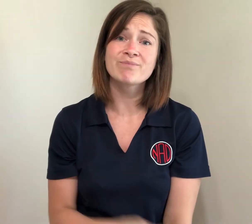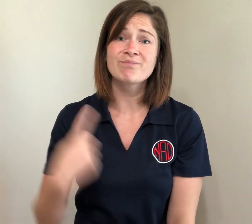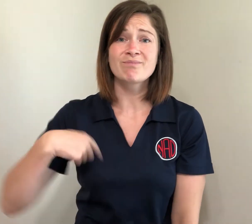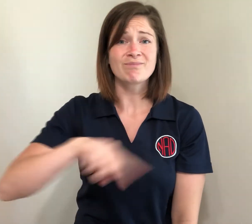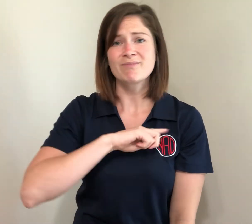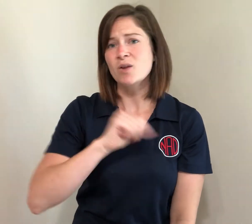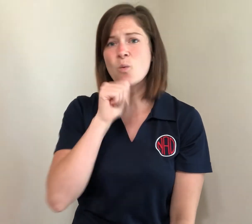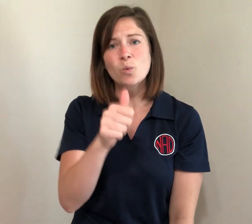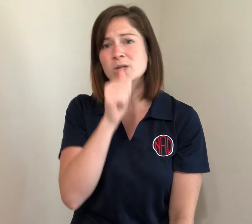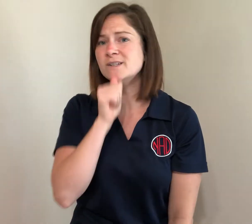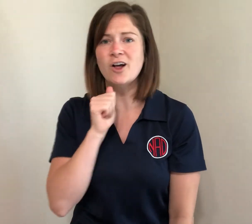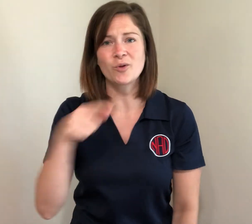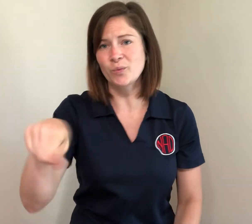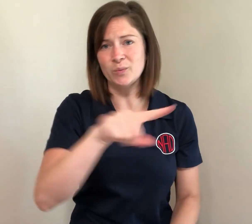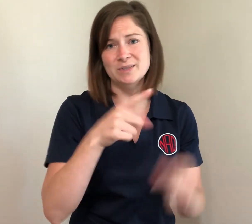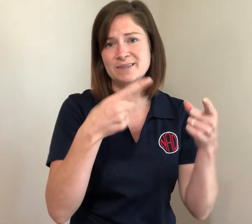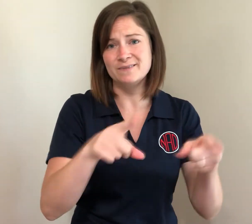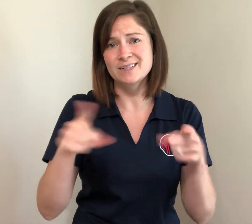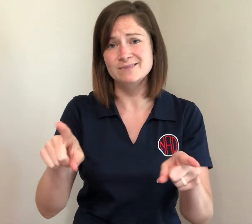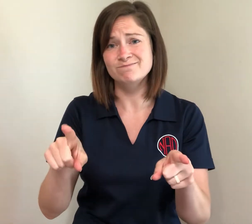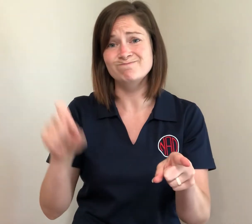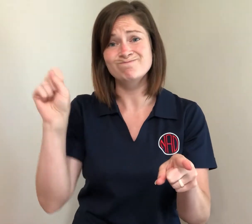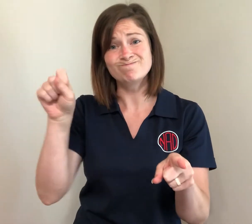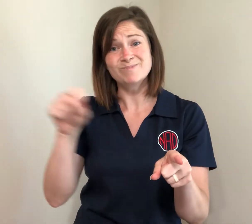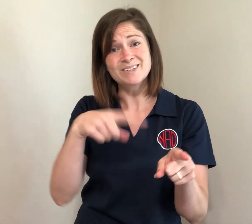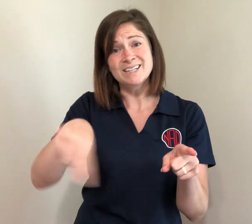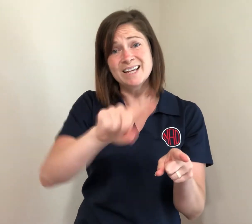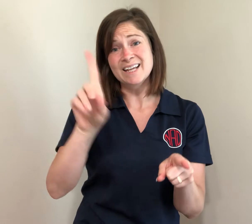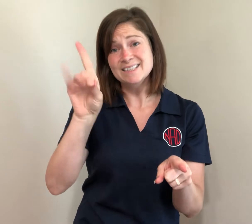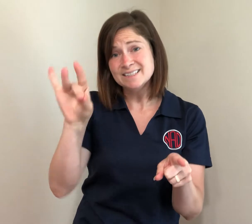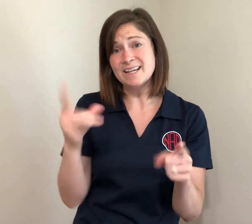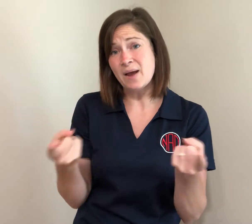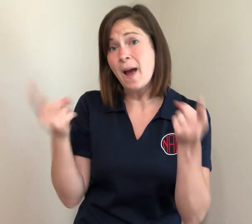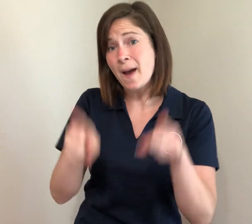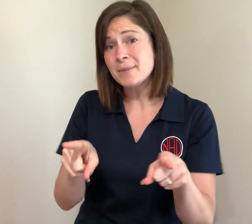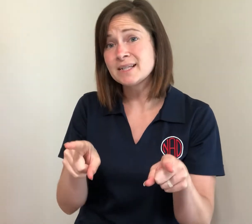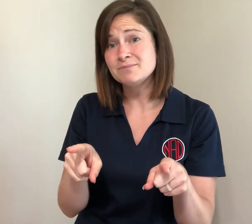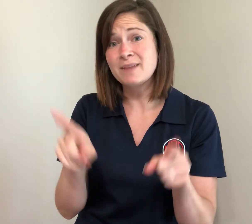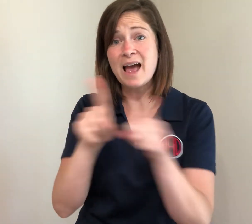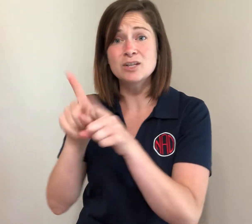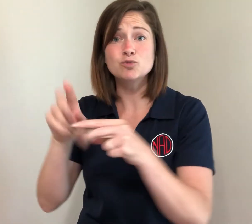While we do not tolerate such incidents, it has become very clear that such incidents do happen